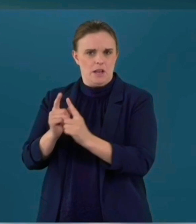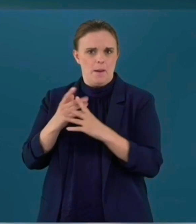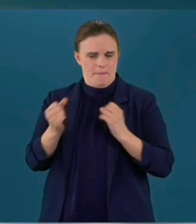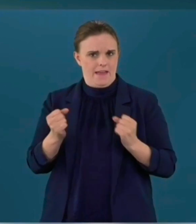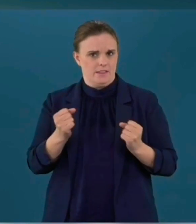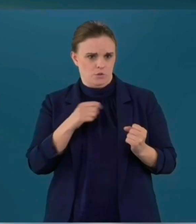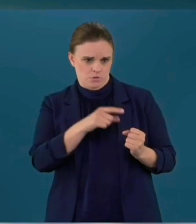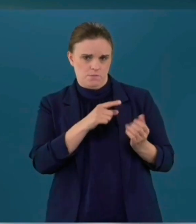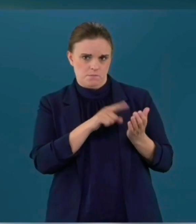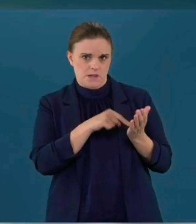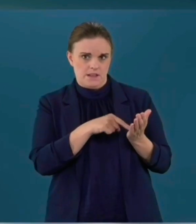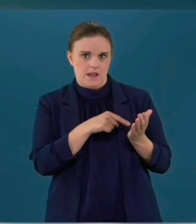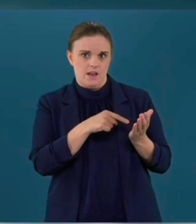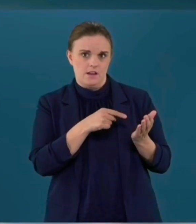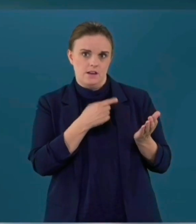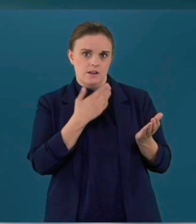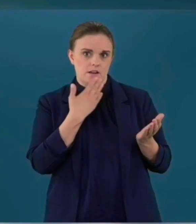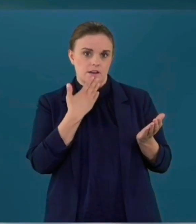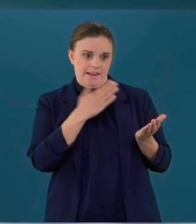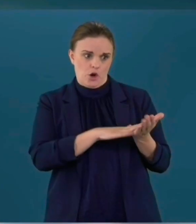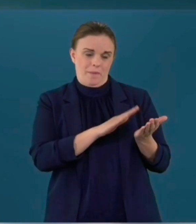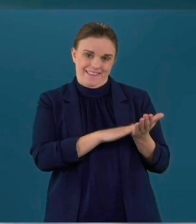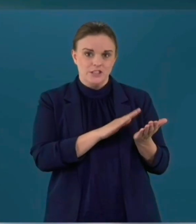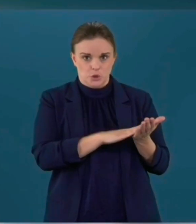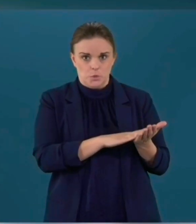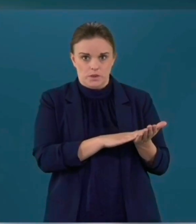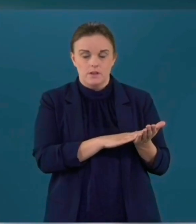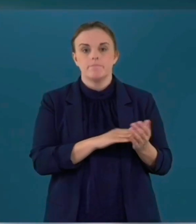that they they should be doing yeah and I think there is a long tradition in